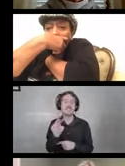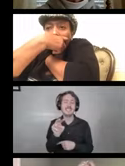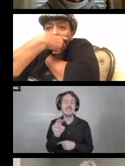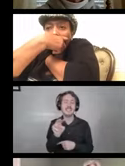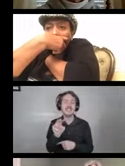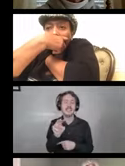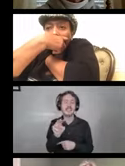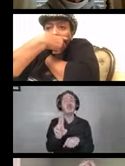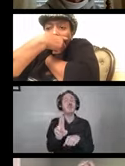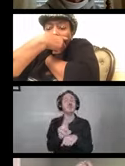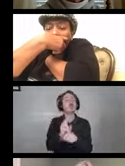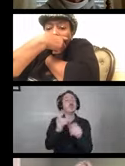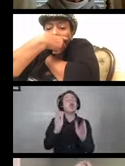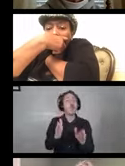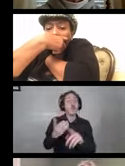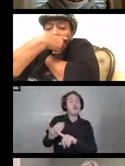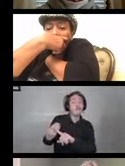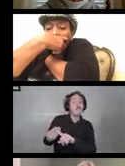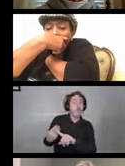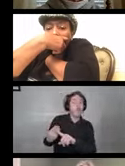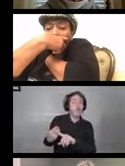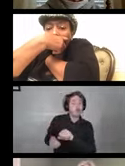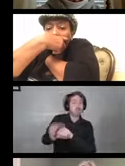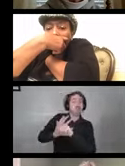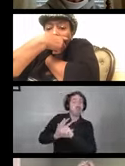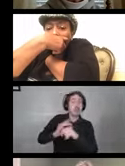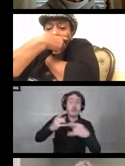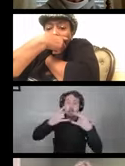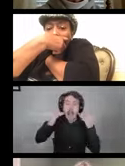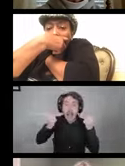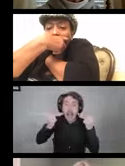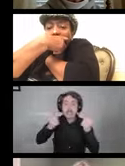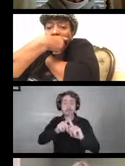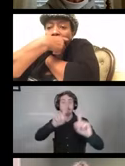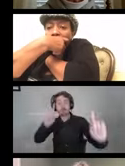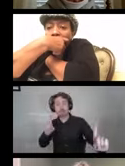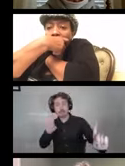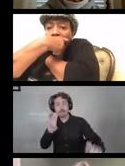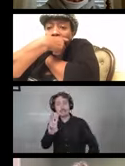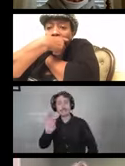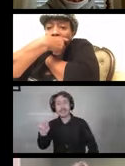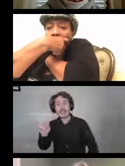before COVID-19, before masks and before social distancing. Disinfecting and cleaning